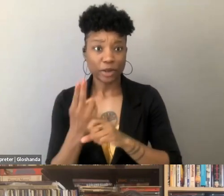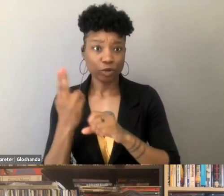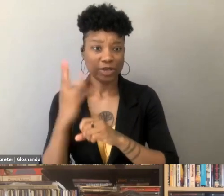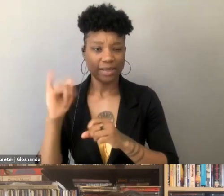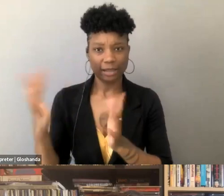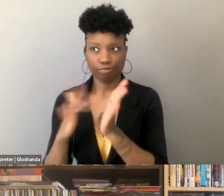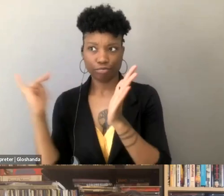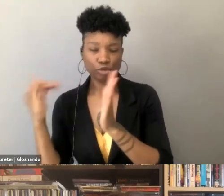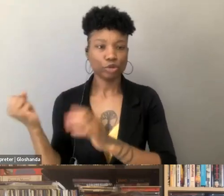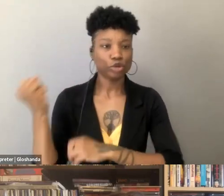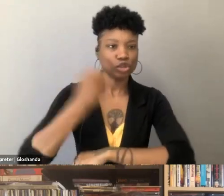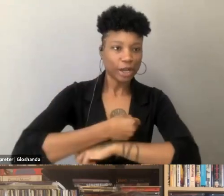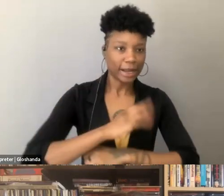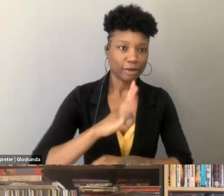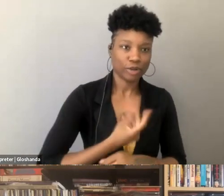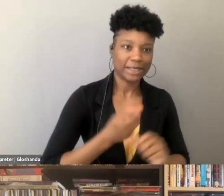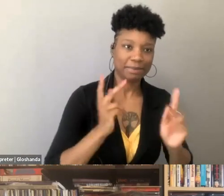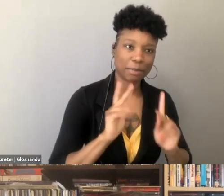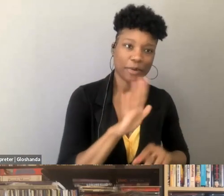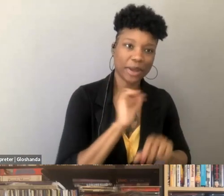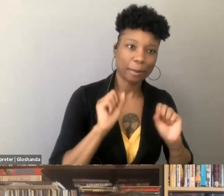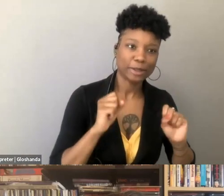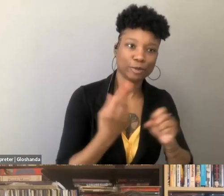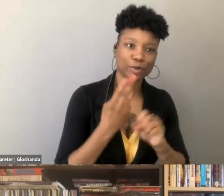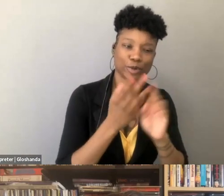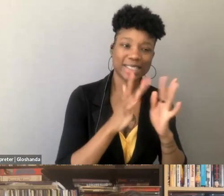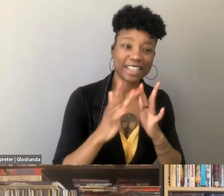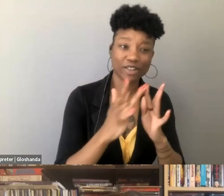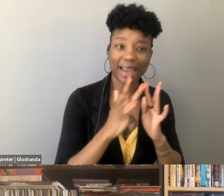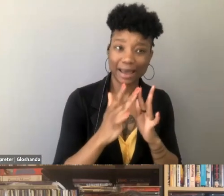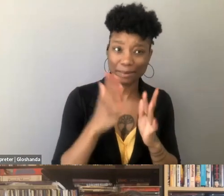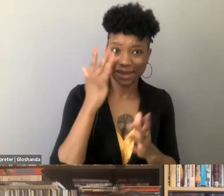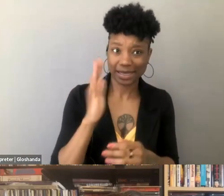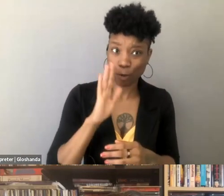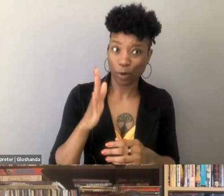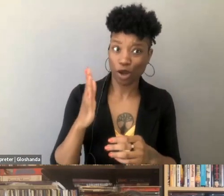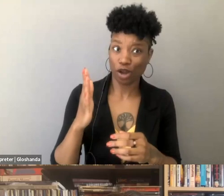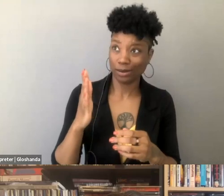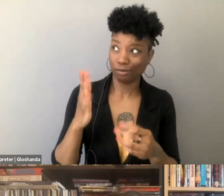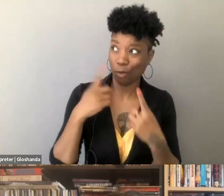trans people's use of the internet or, you know, it would work in exactly this kind of way,